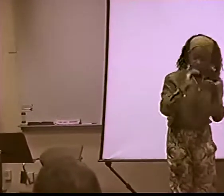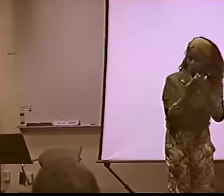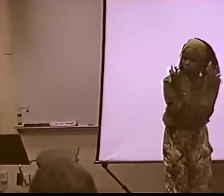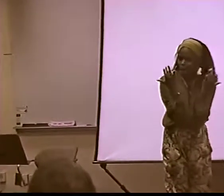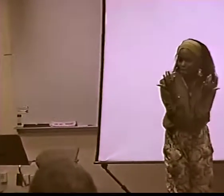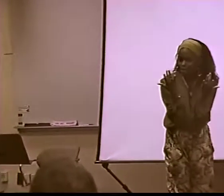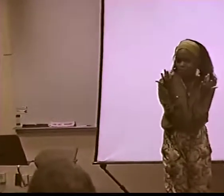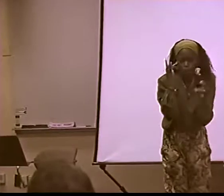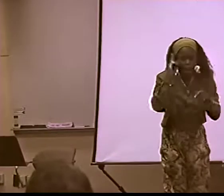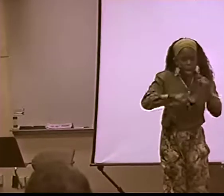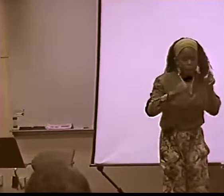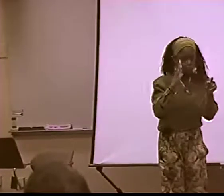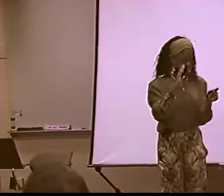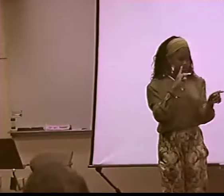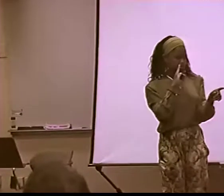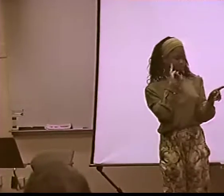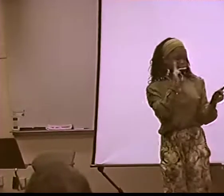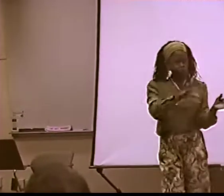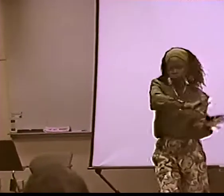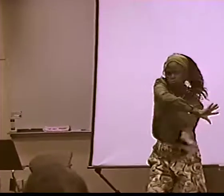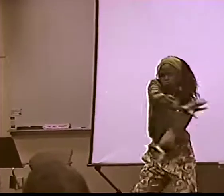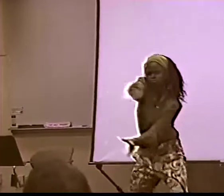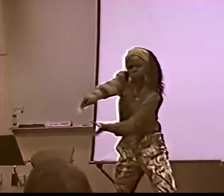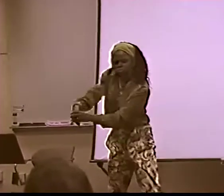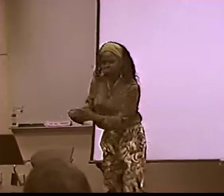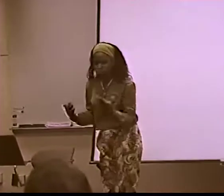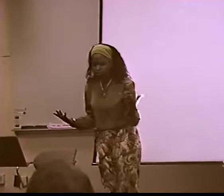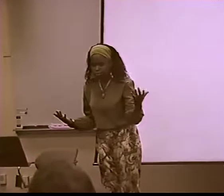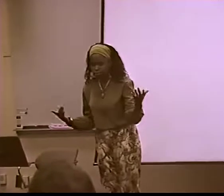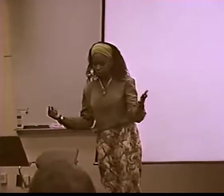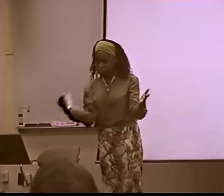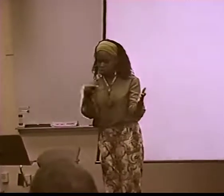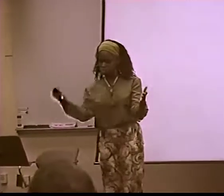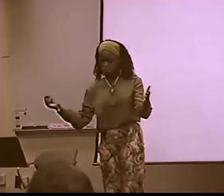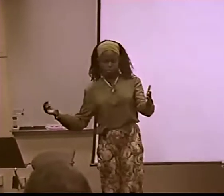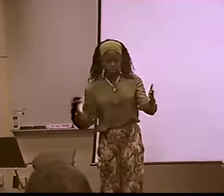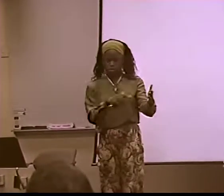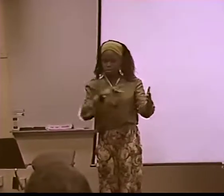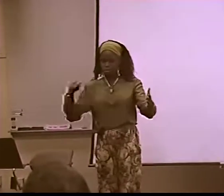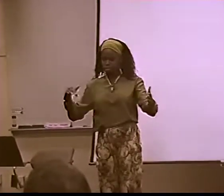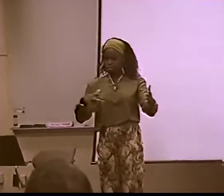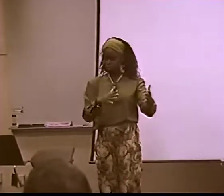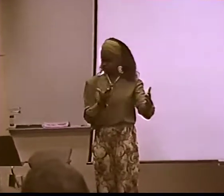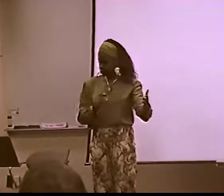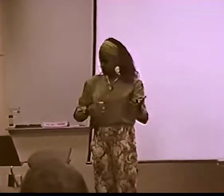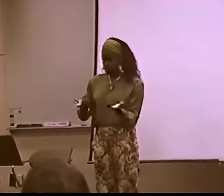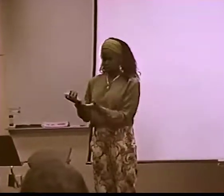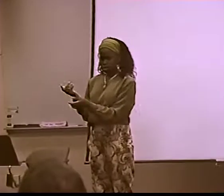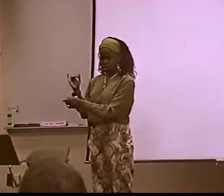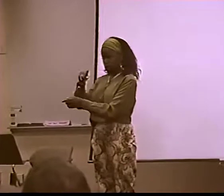I THINK THAT WHITE PEOPLE HAVE TO MOVE.